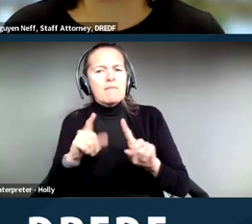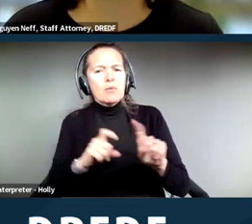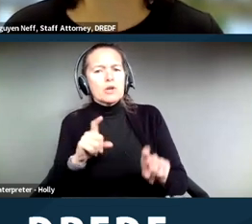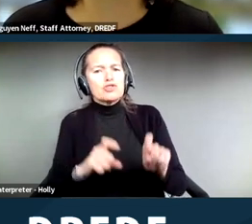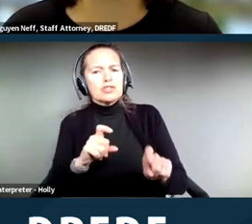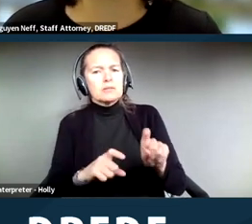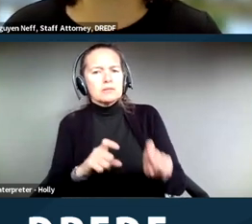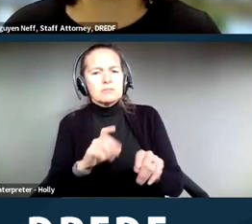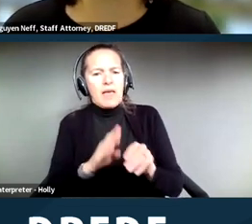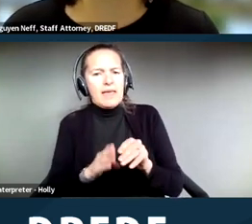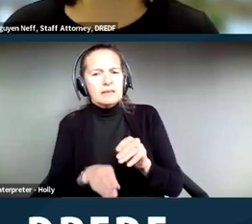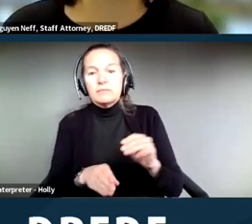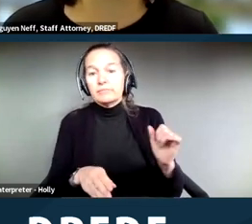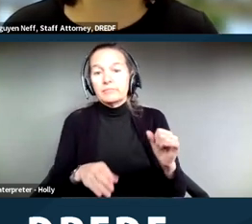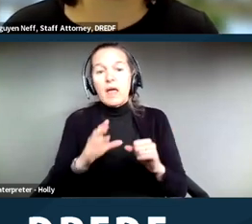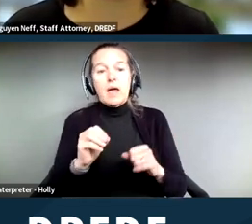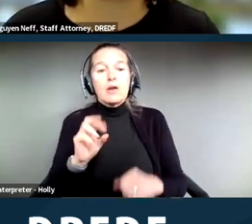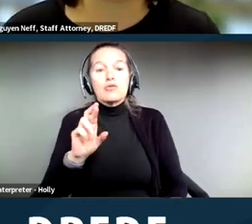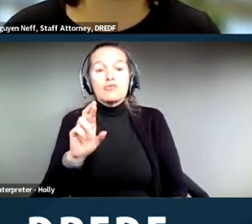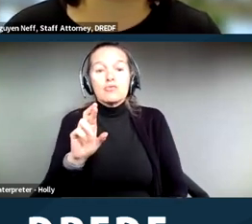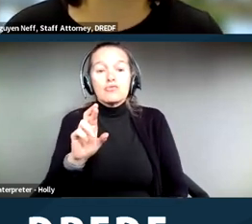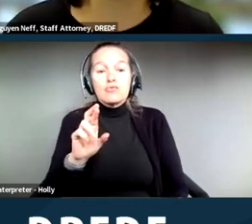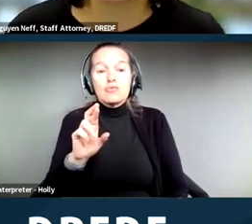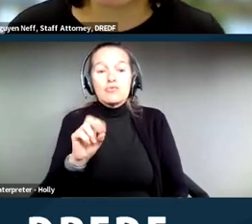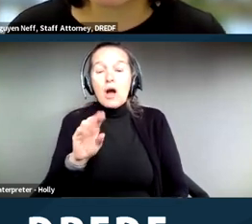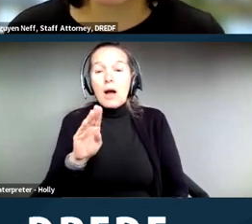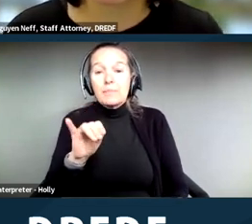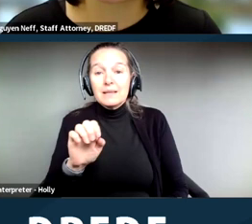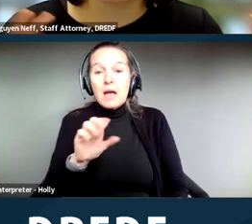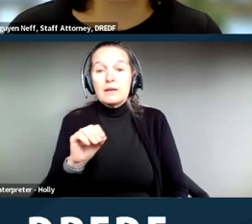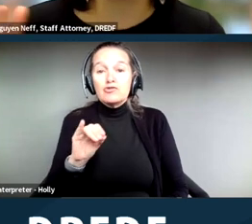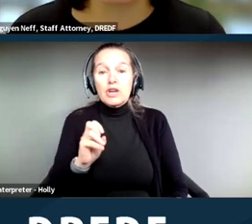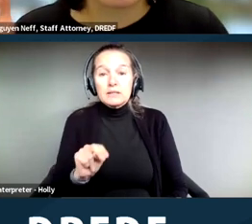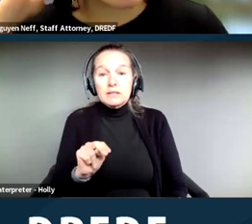And just to point out that Robbie and Jason bring two good points that are a little bit beyond the